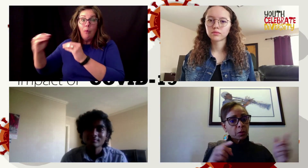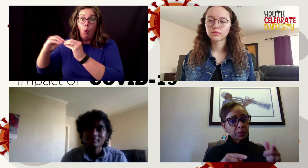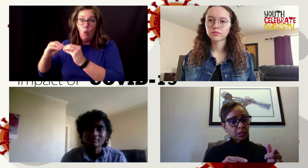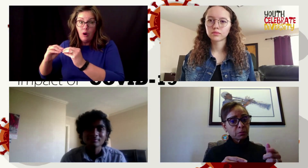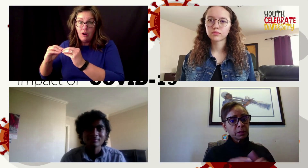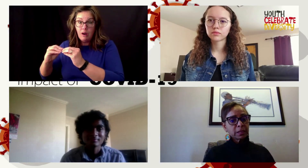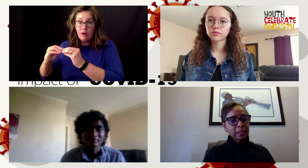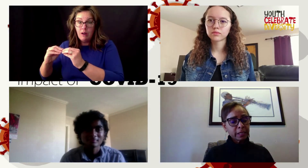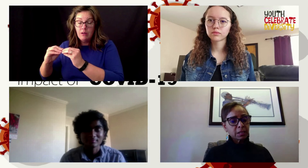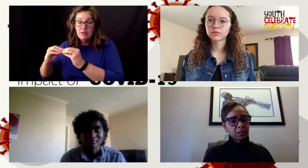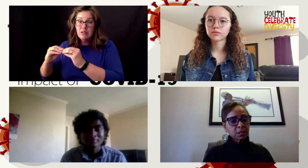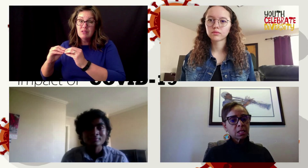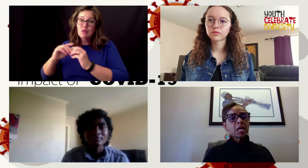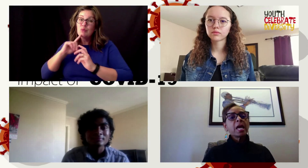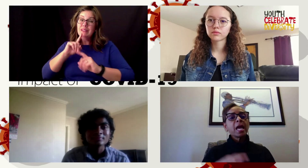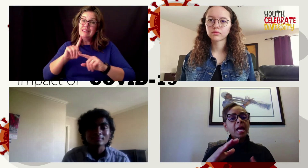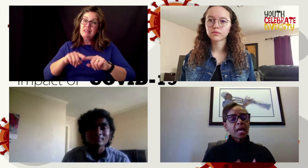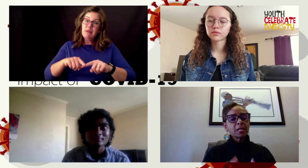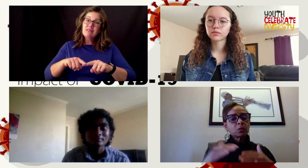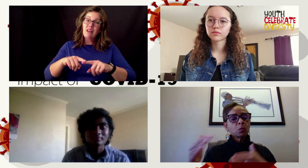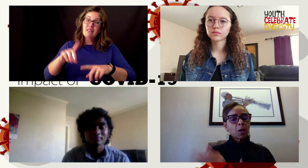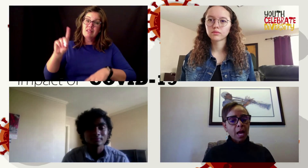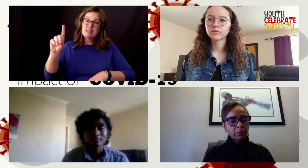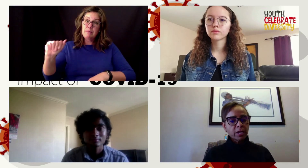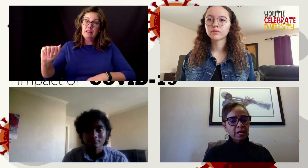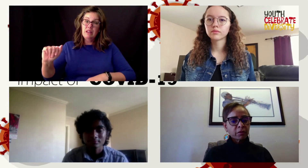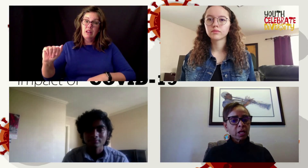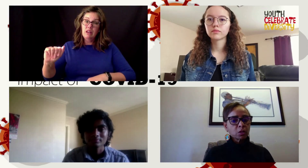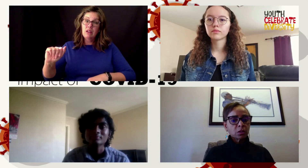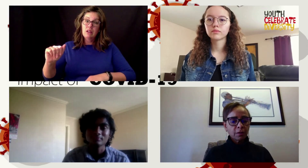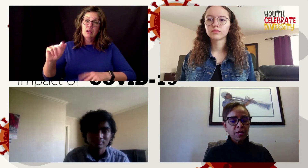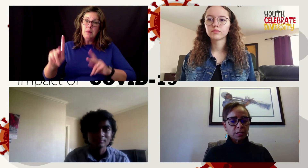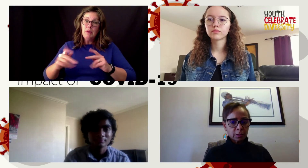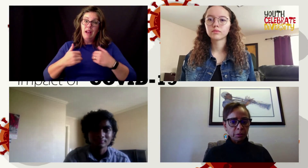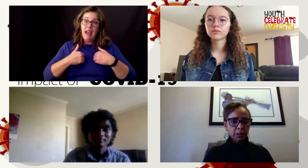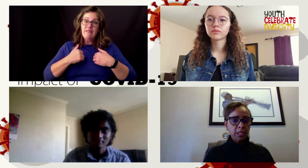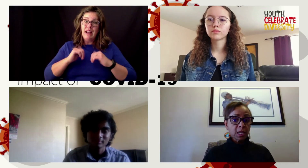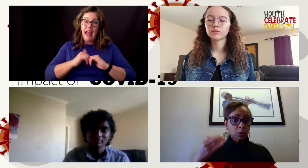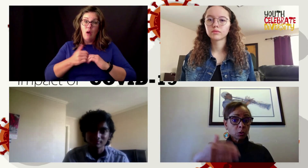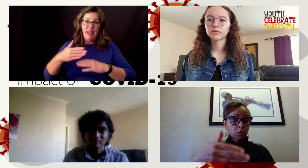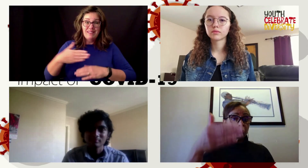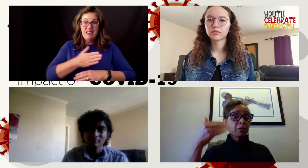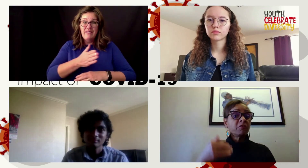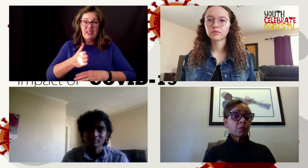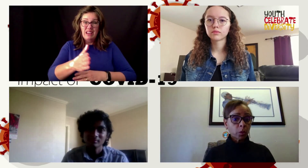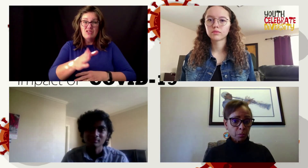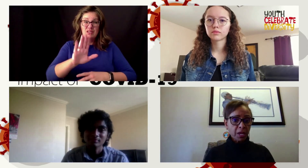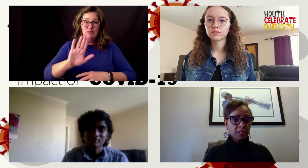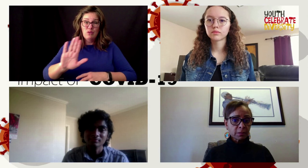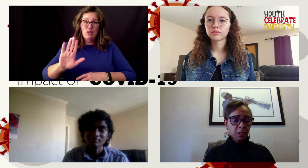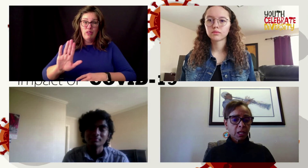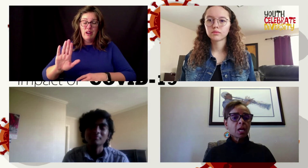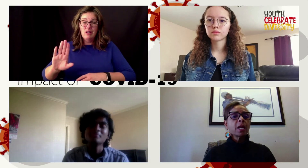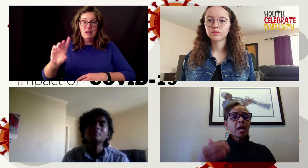what the disability is and how that navigation of the disability has looked before the pandemic and